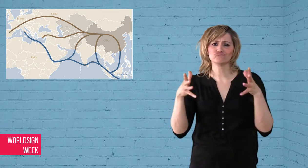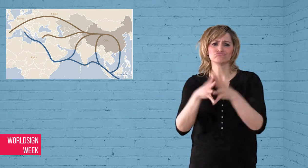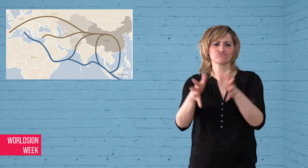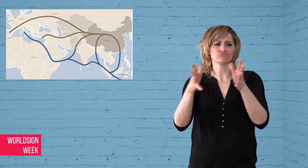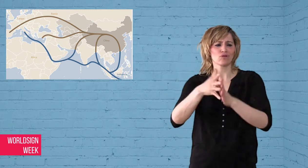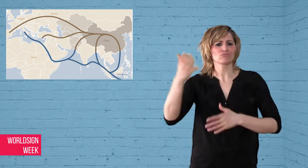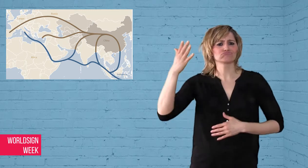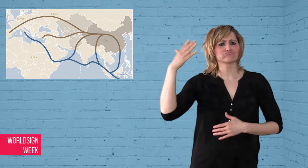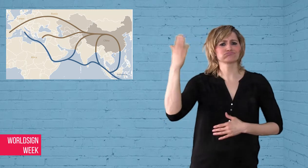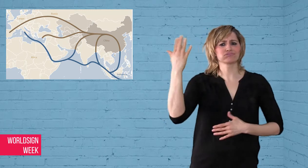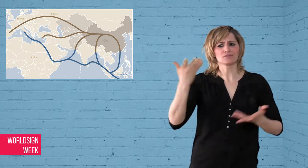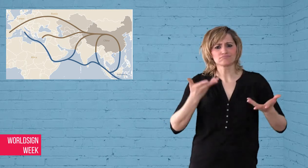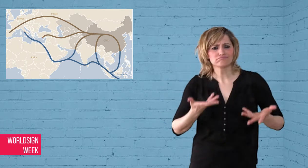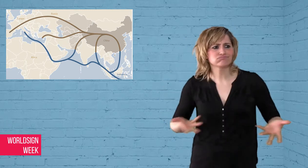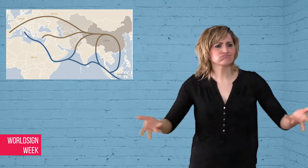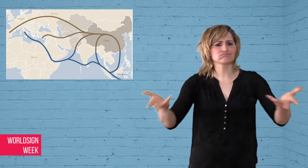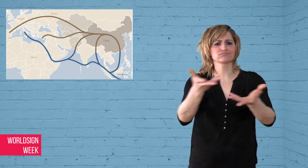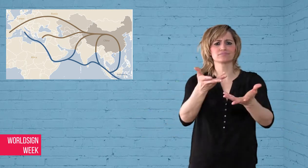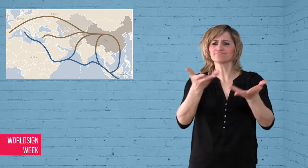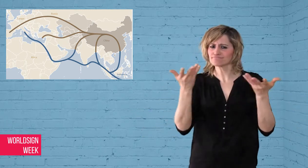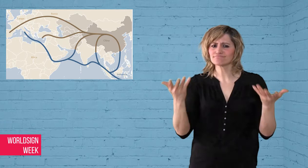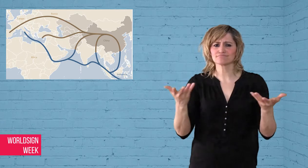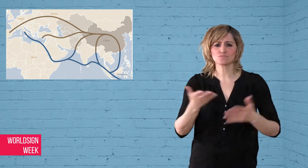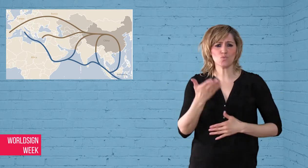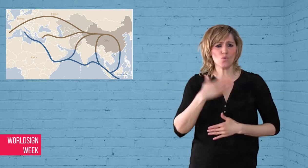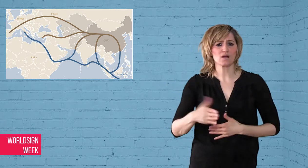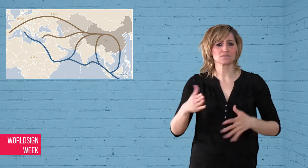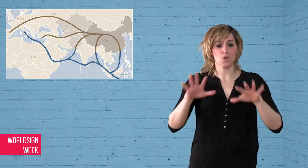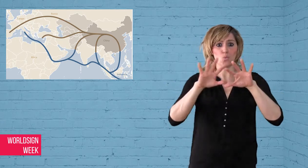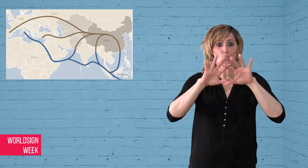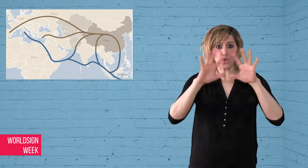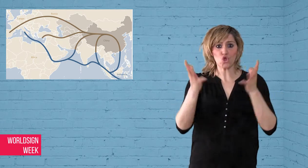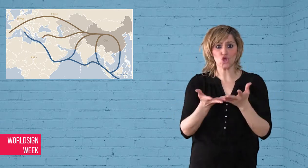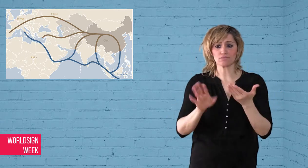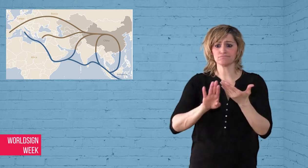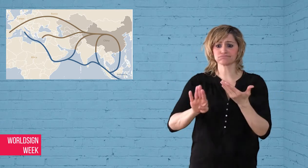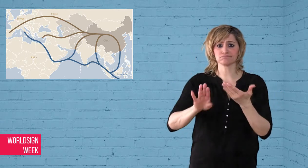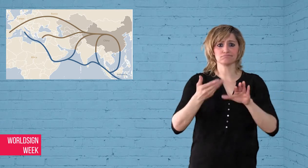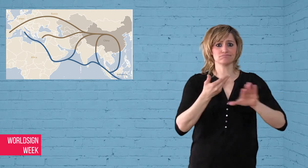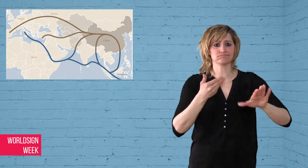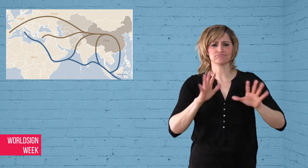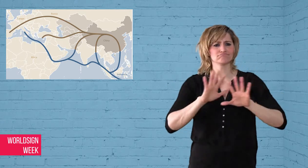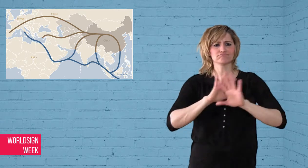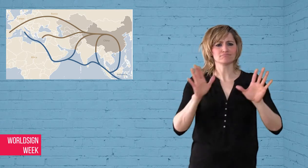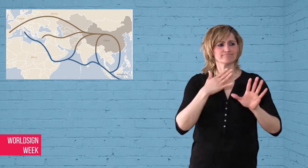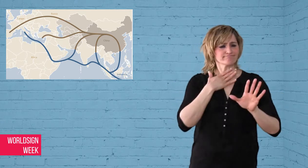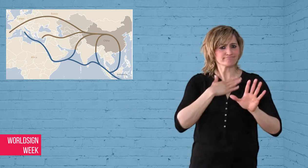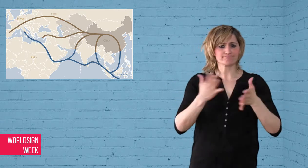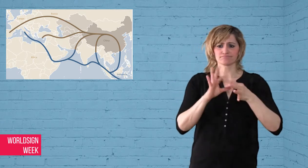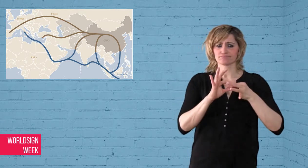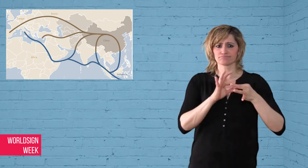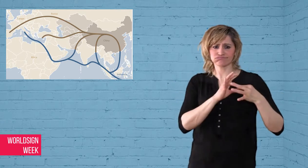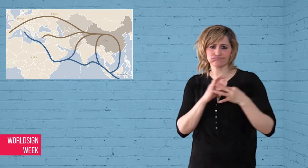protectionism, and pledged an extra US